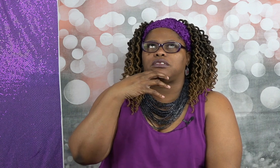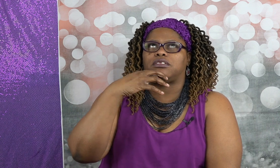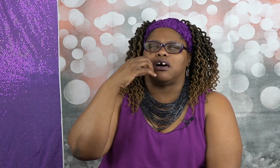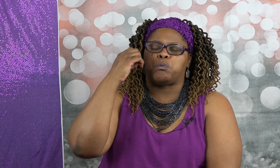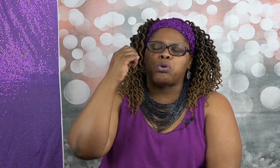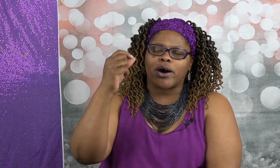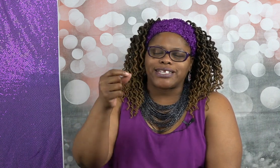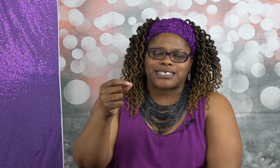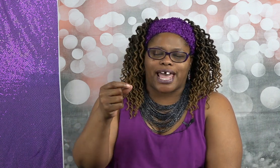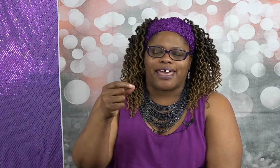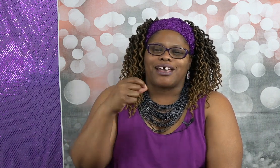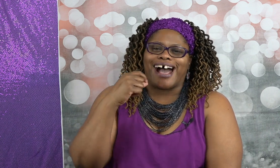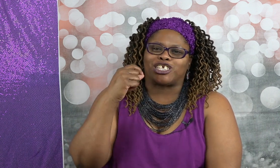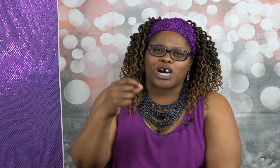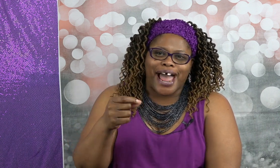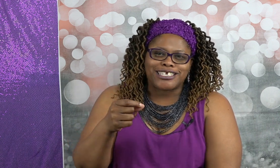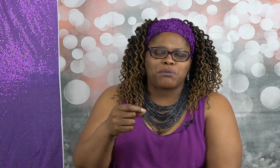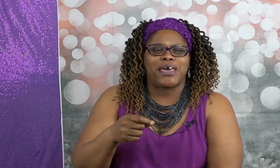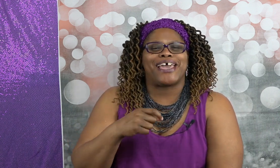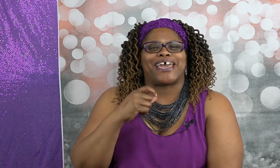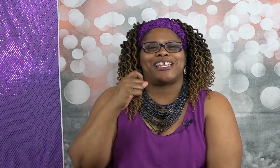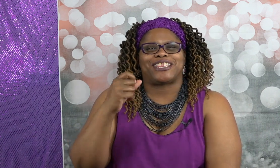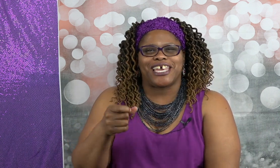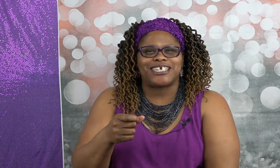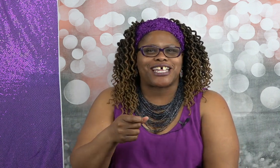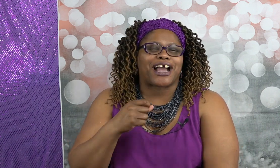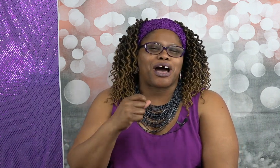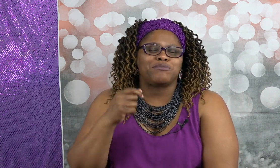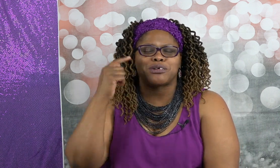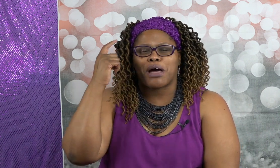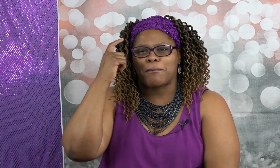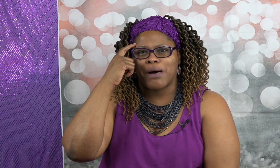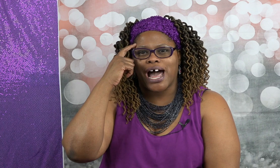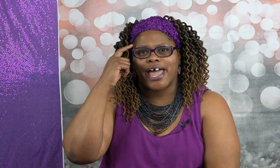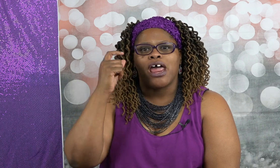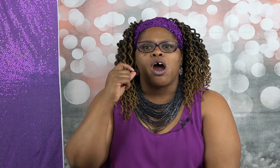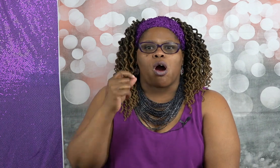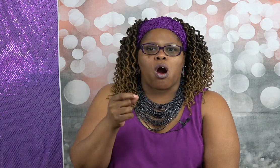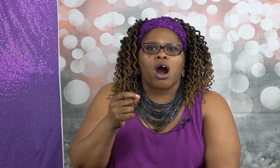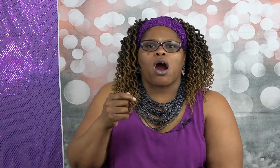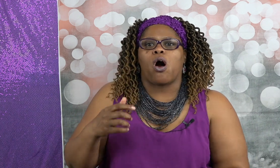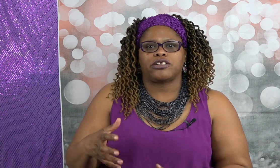points that I tried to make and the things that come to my mind are also